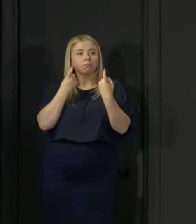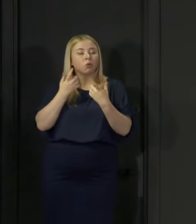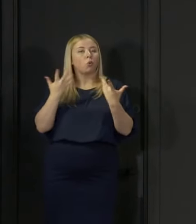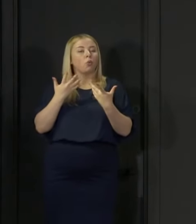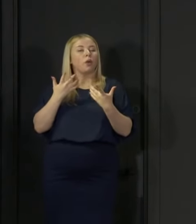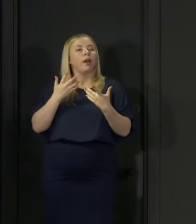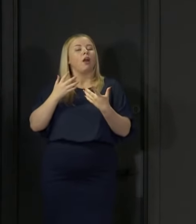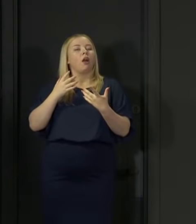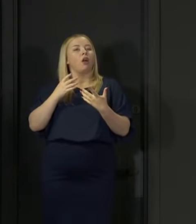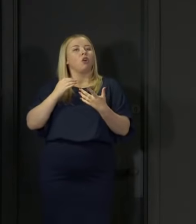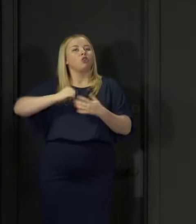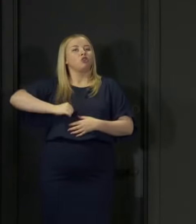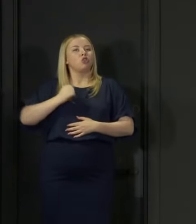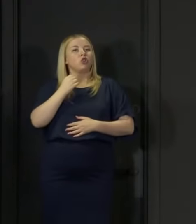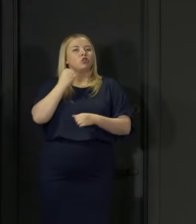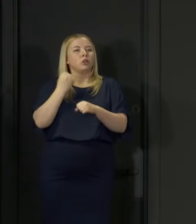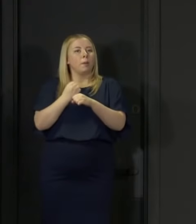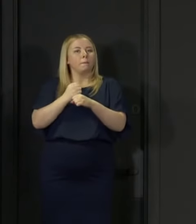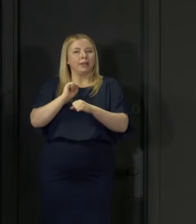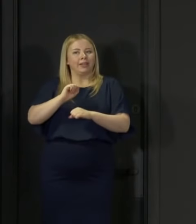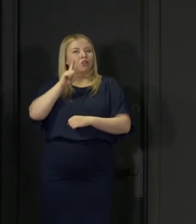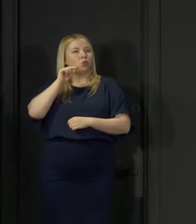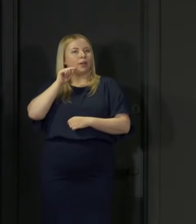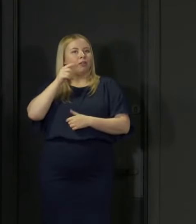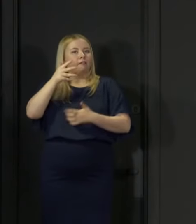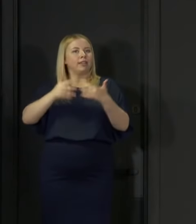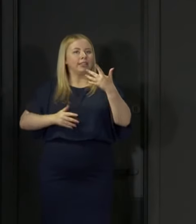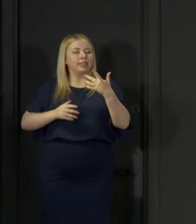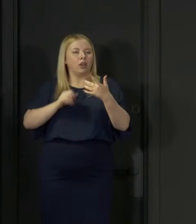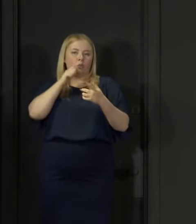I will make sure there is information there later today.